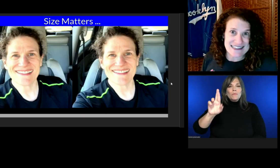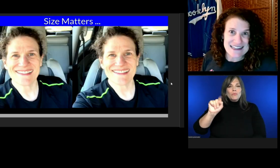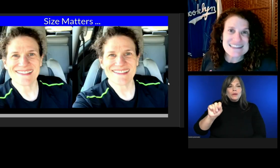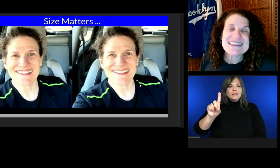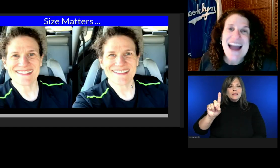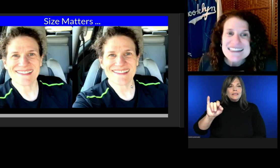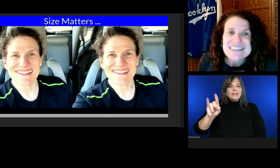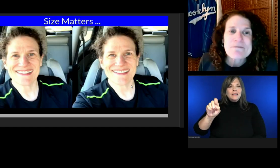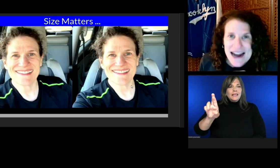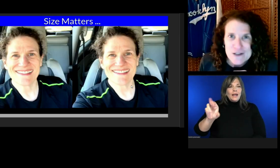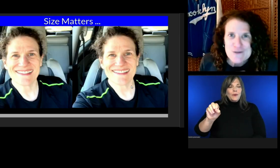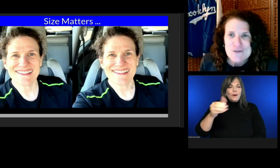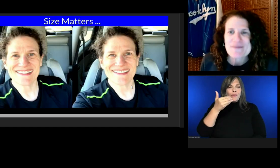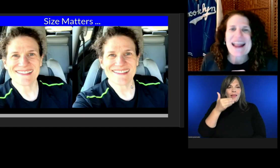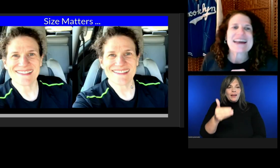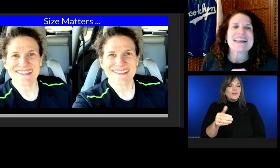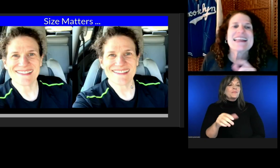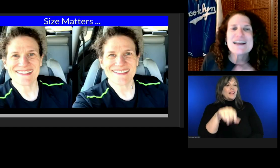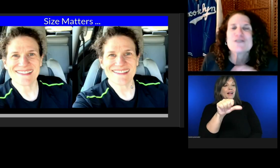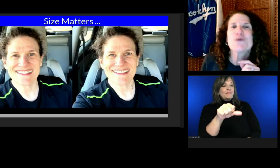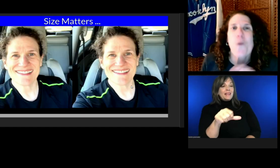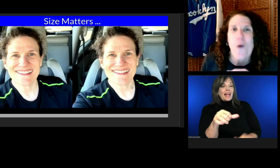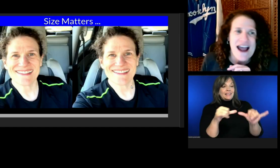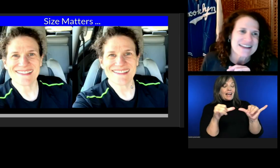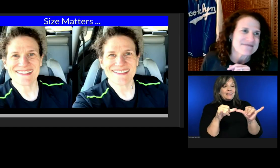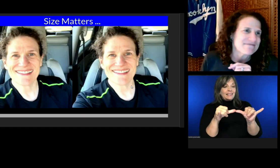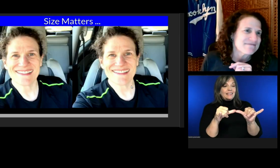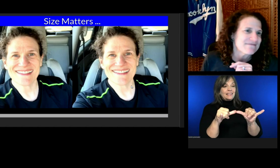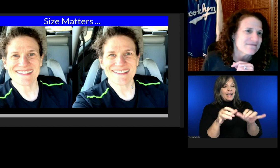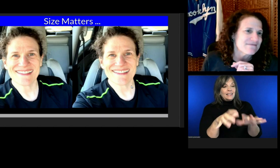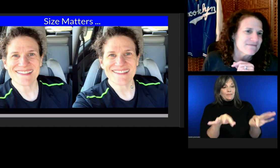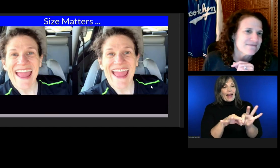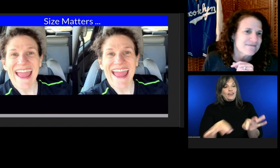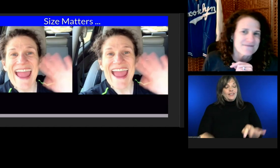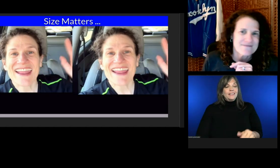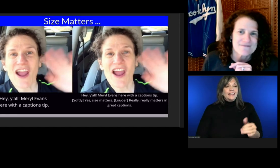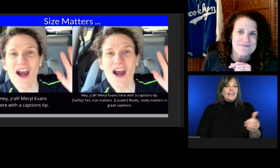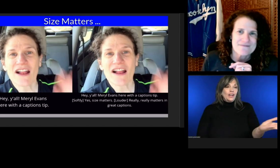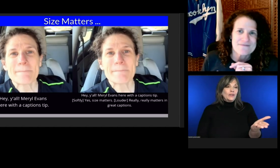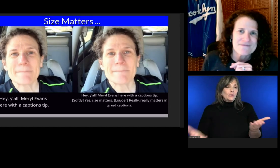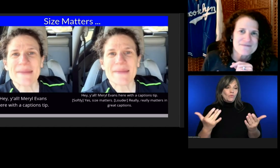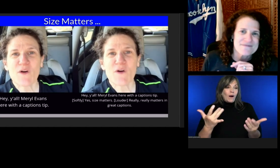And here is why. Hey, y'all.